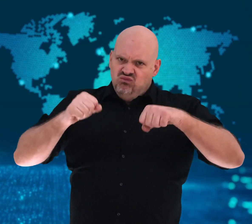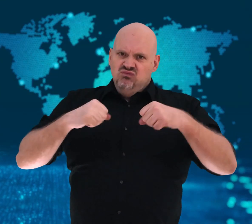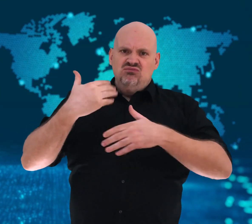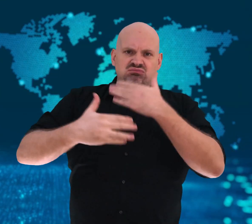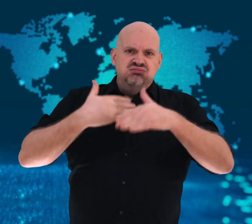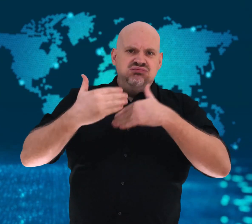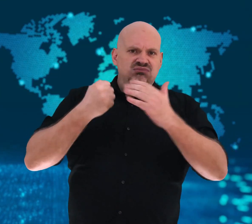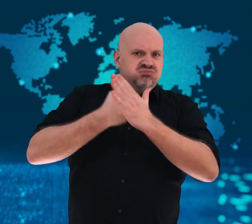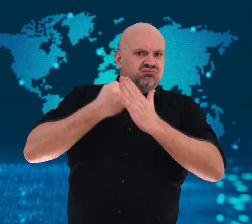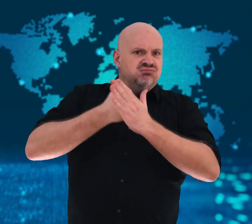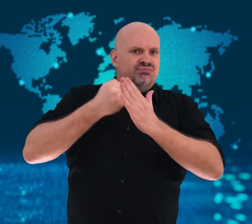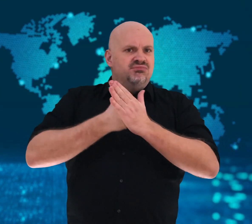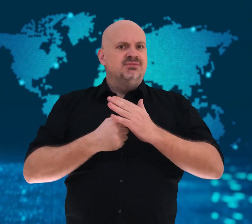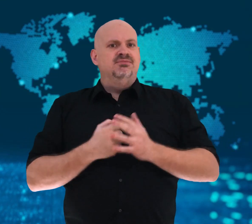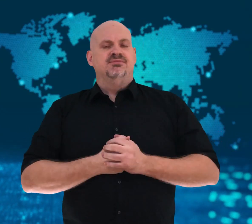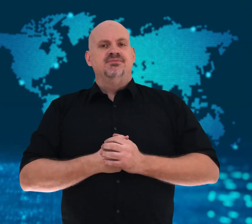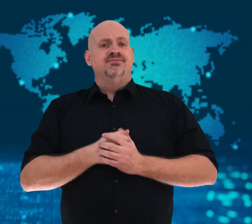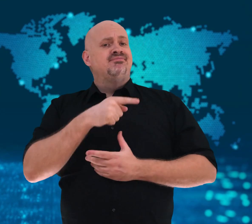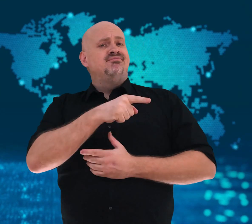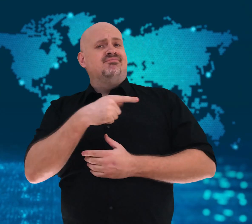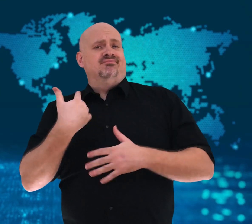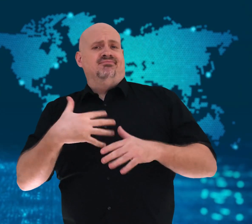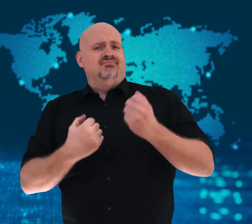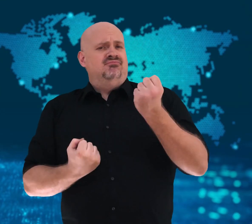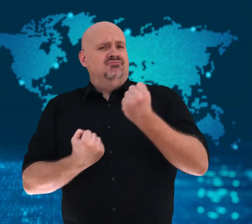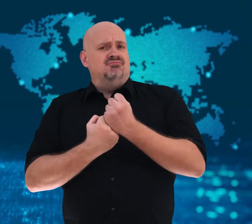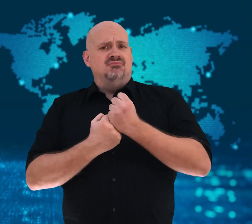but though a moderate,